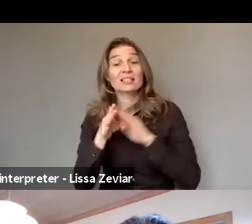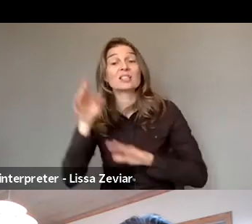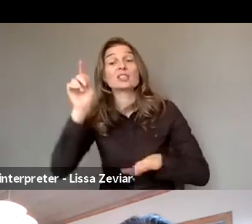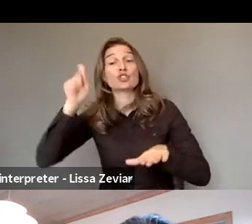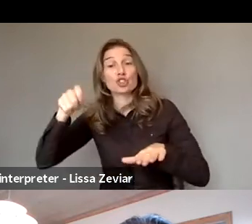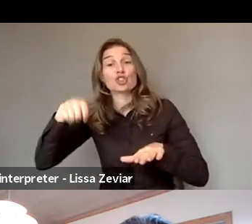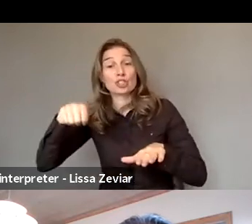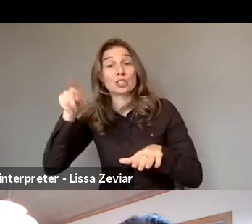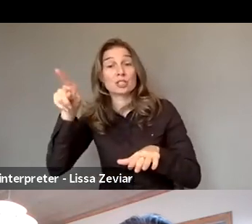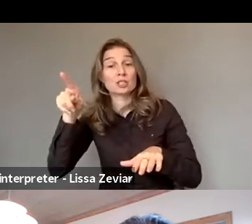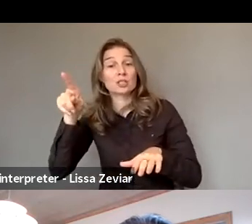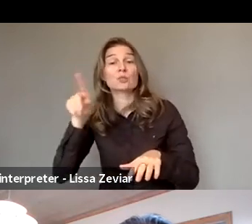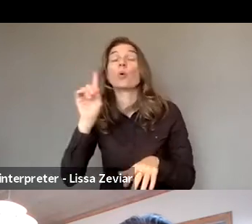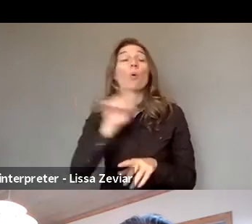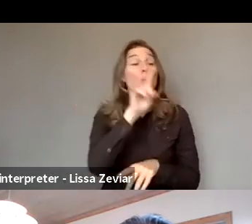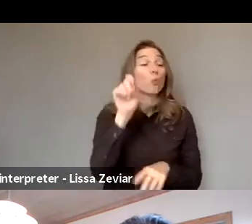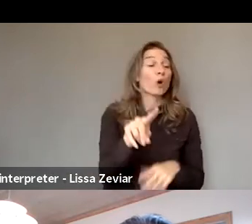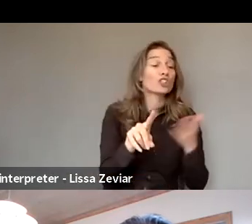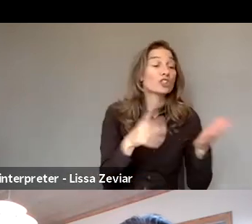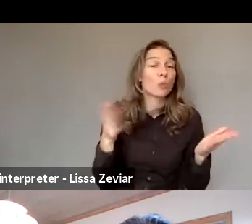The question is what is the current plan for that?